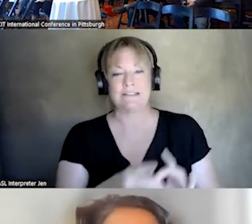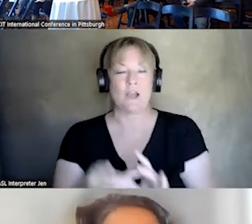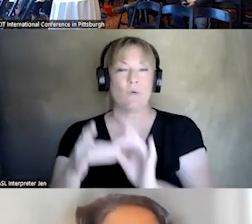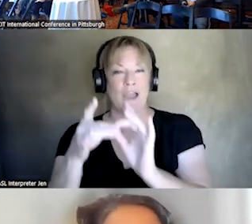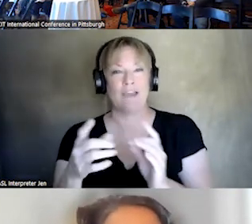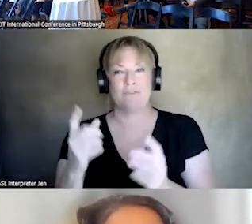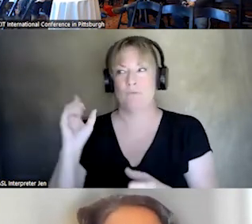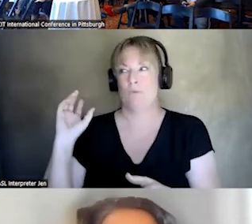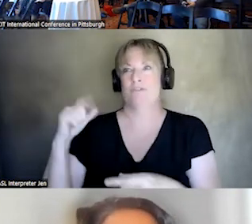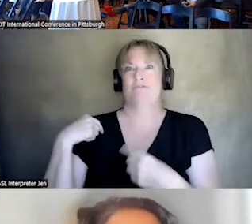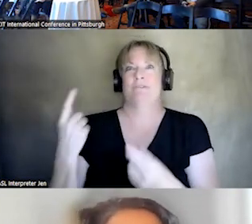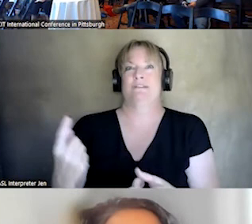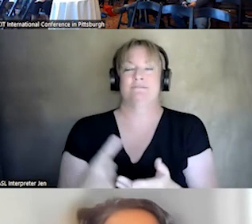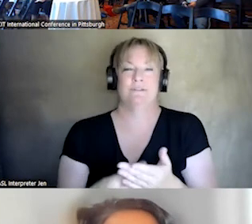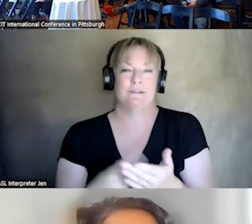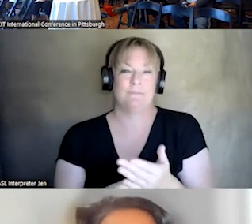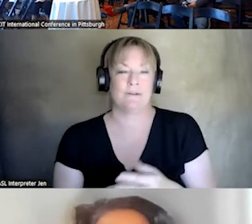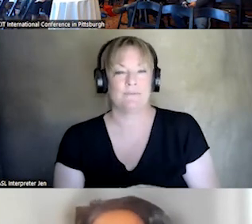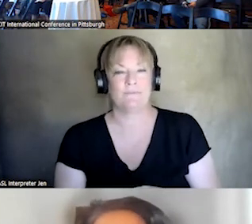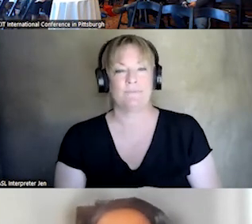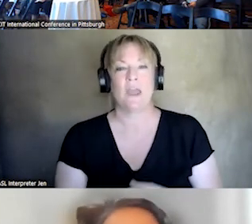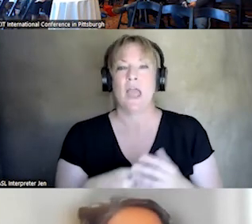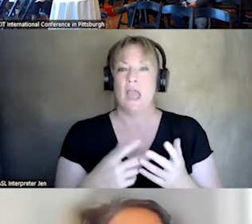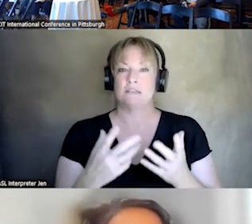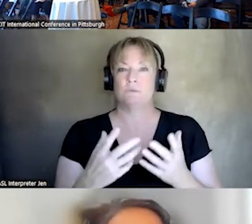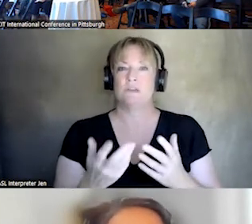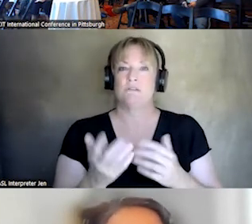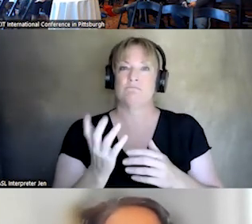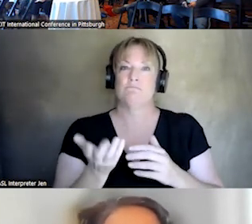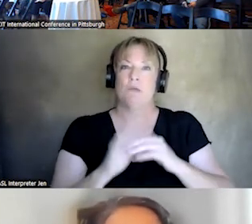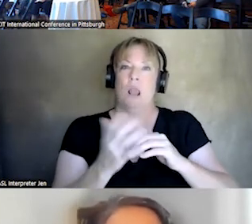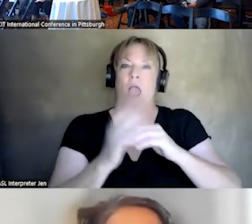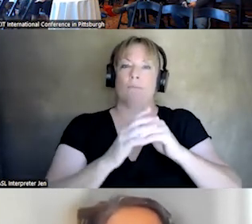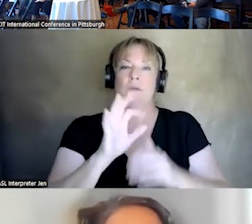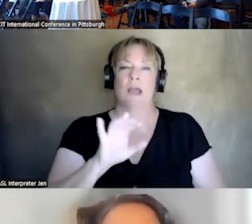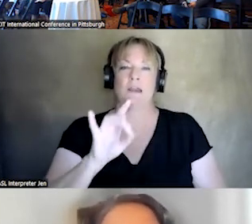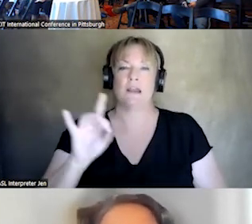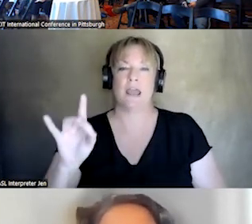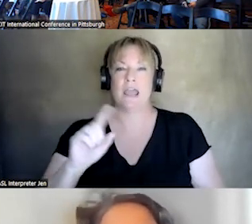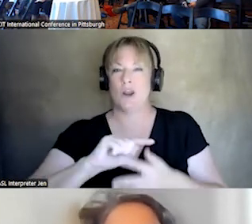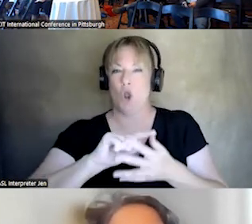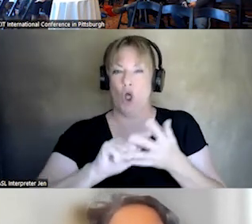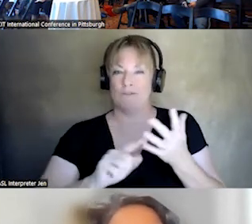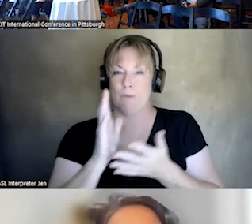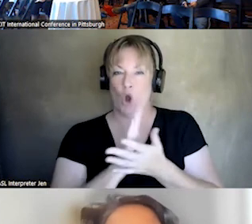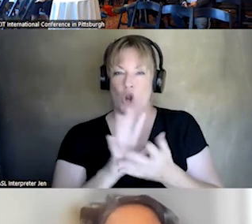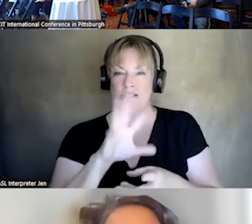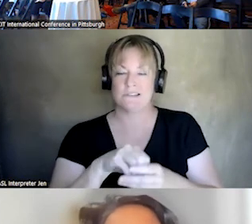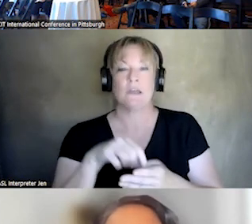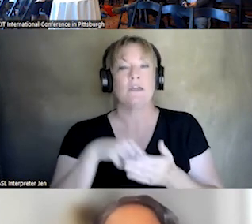BUILD OUT, BUILD OUT, 988, AWFUL ITS COMPONENT PARTS. THIS YEAR'S SERIES IS GOING TO FOCUS